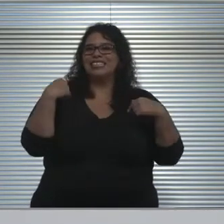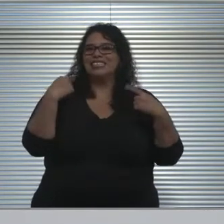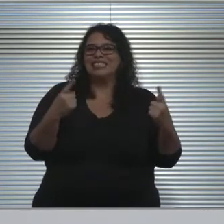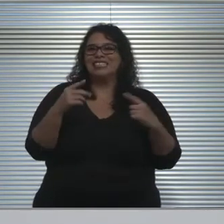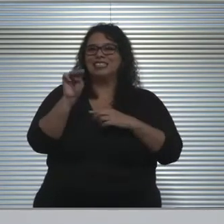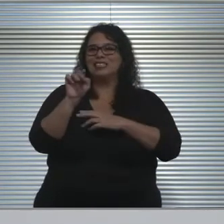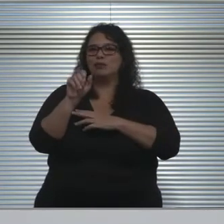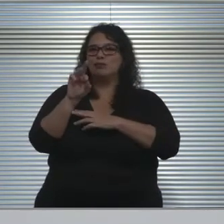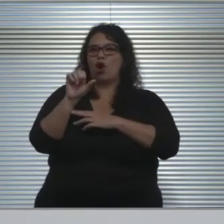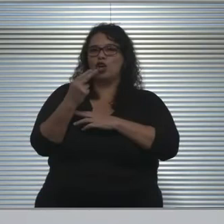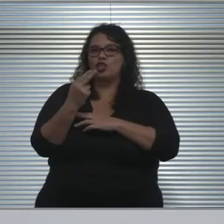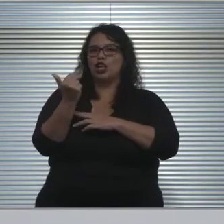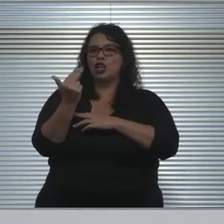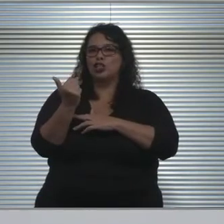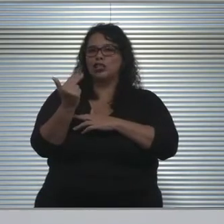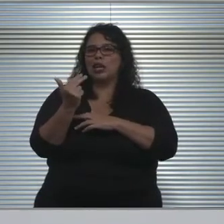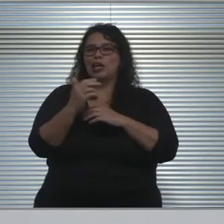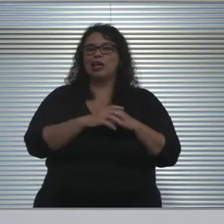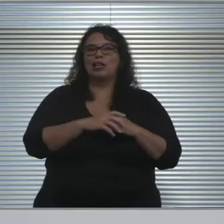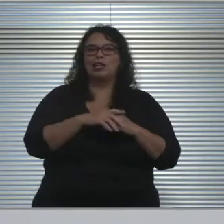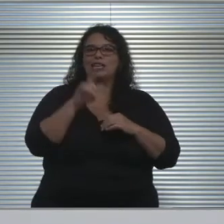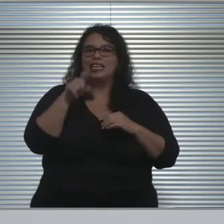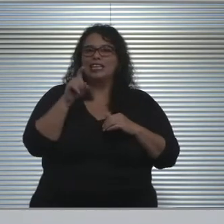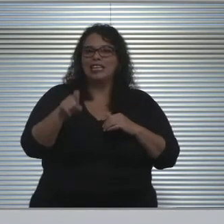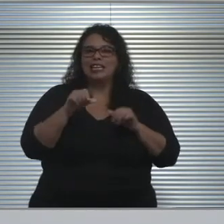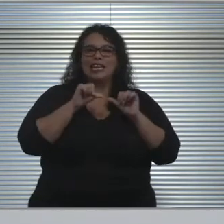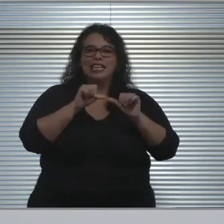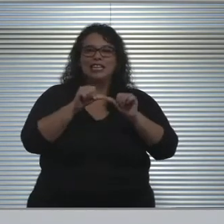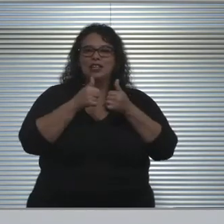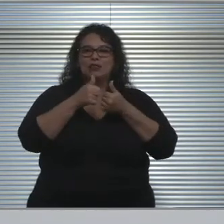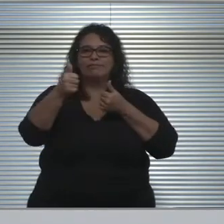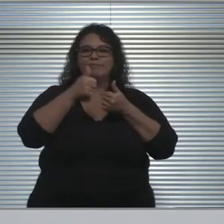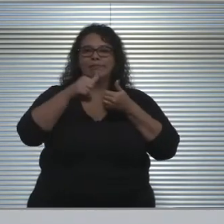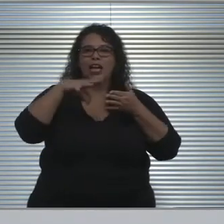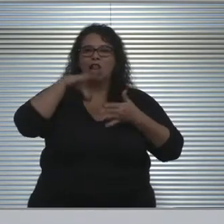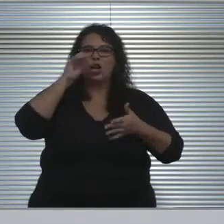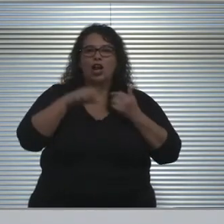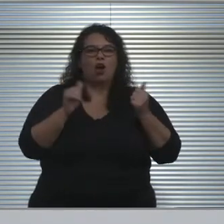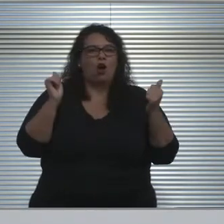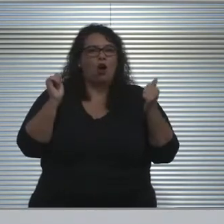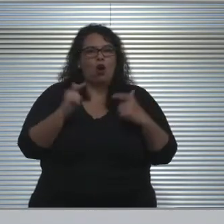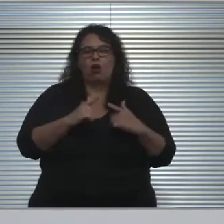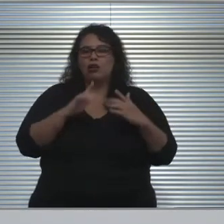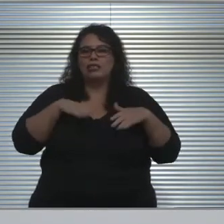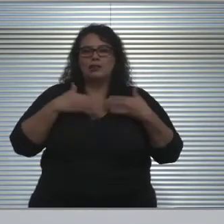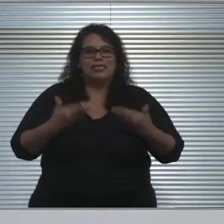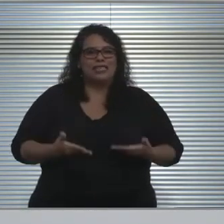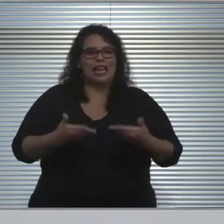around the need to continue distance learning. Every single one has been upsetting to our community and to our students,